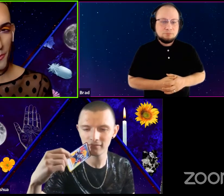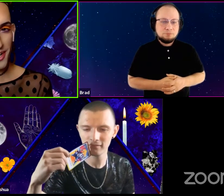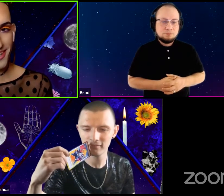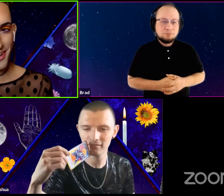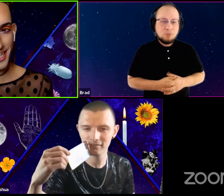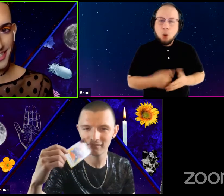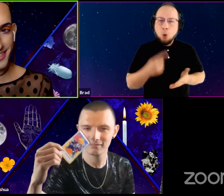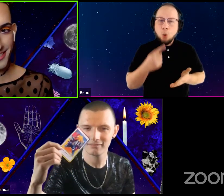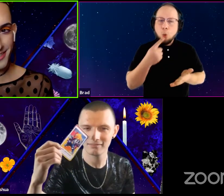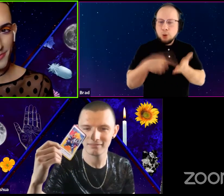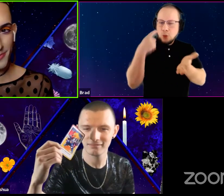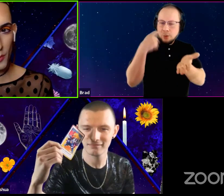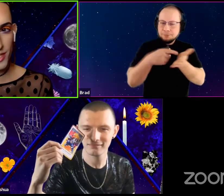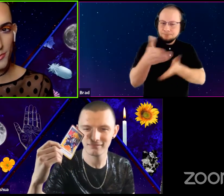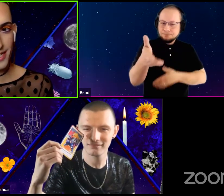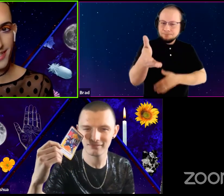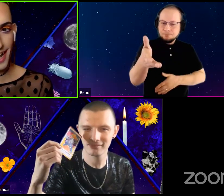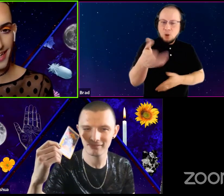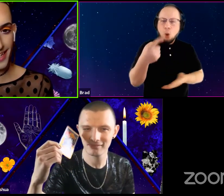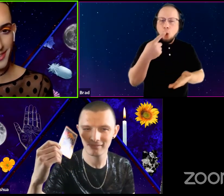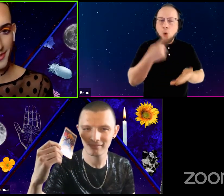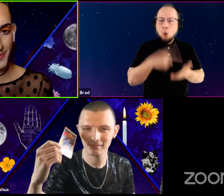What do you notice? What's resonating?